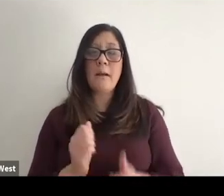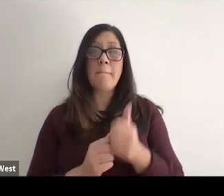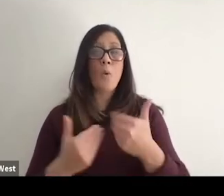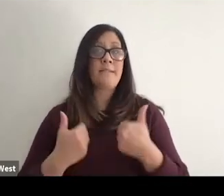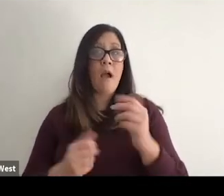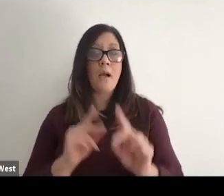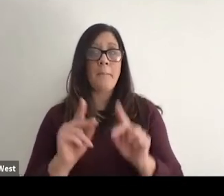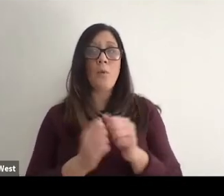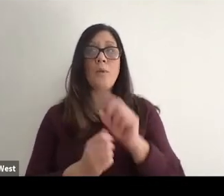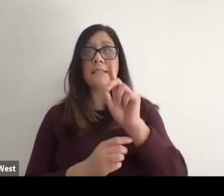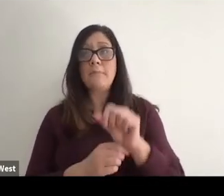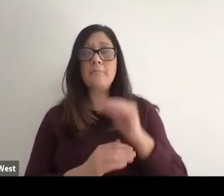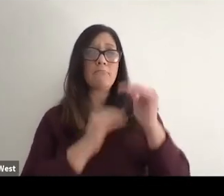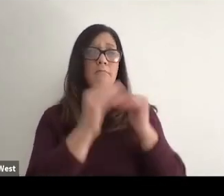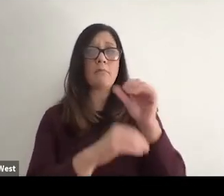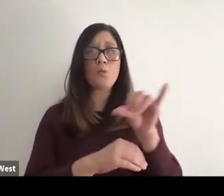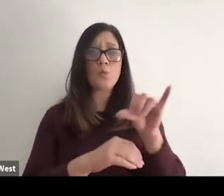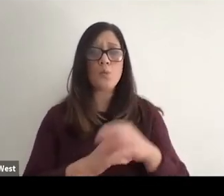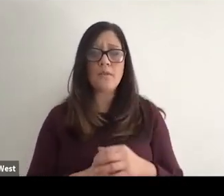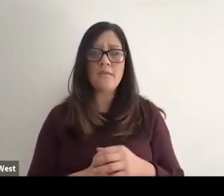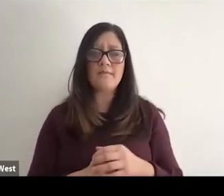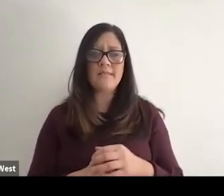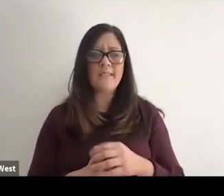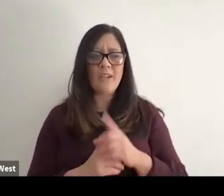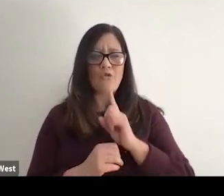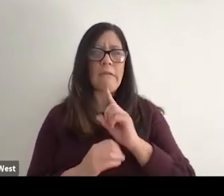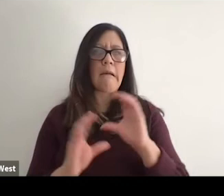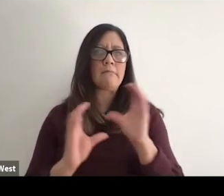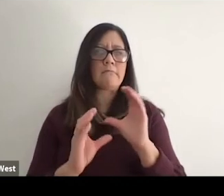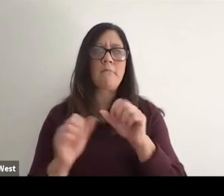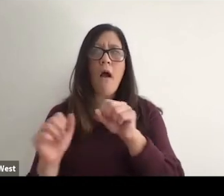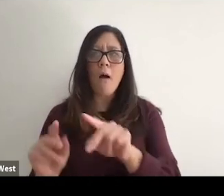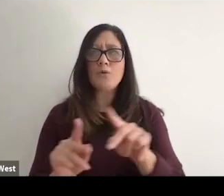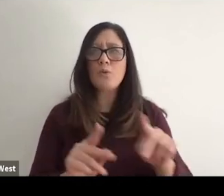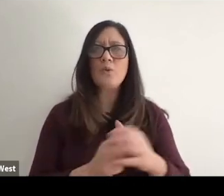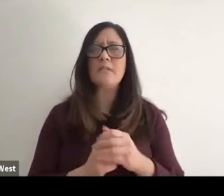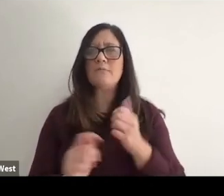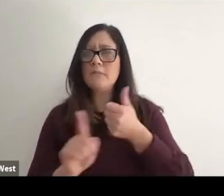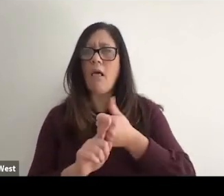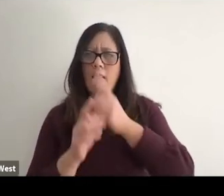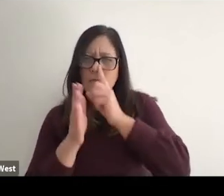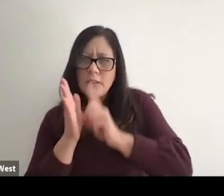or adults as well really have to seek out the opportunities they have to do a lot of hard work.